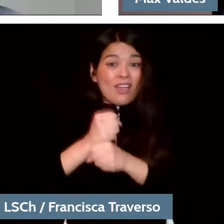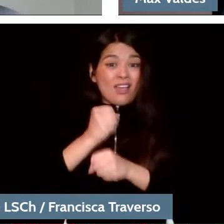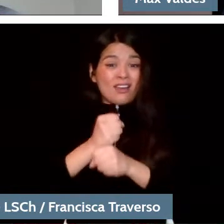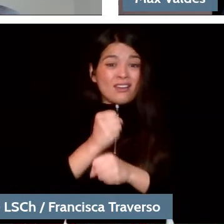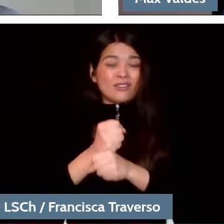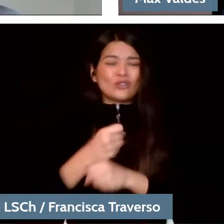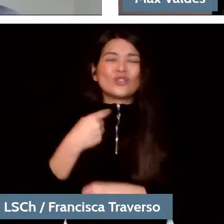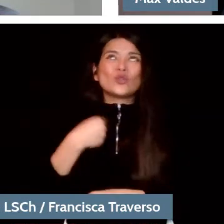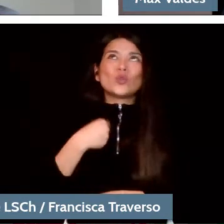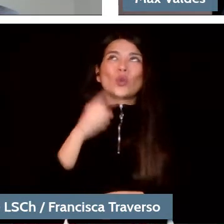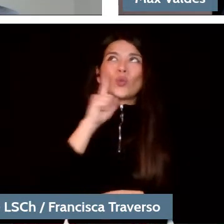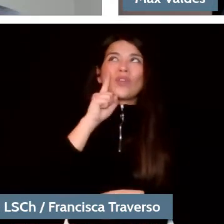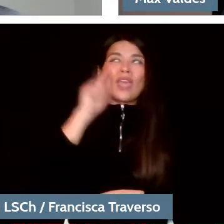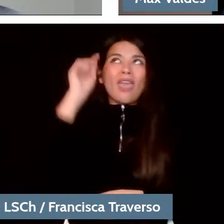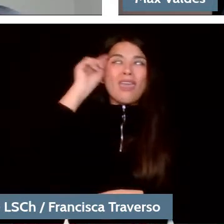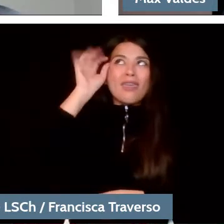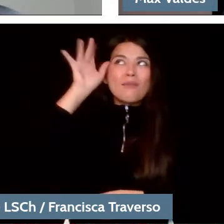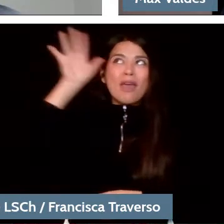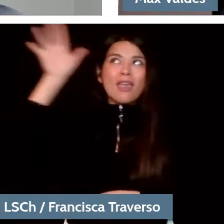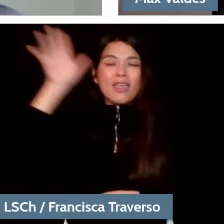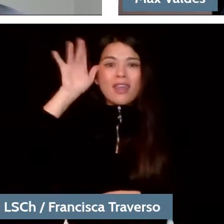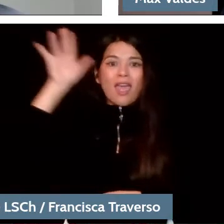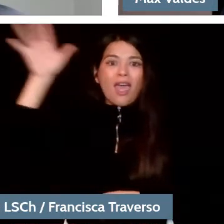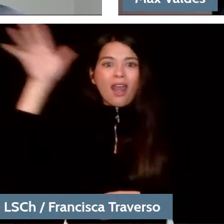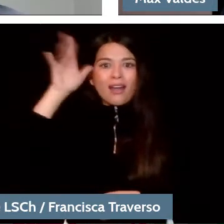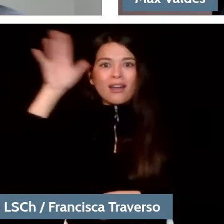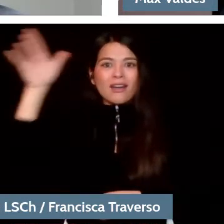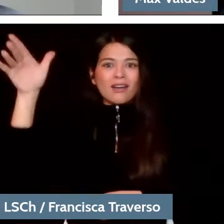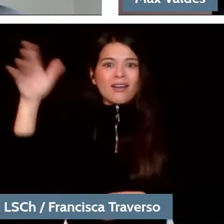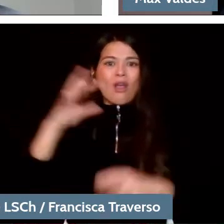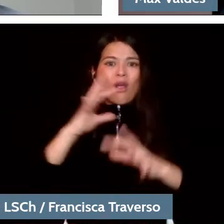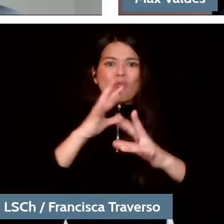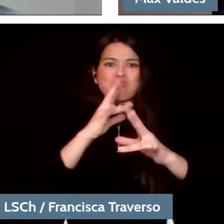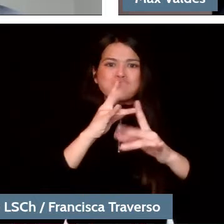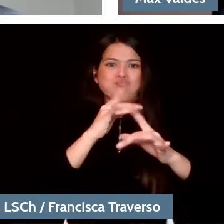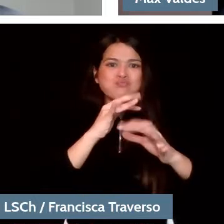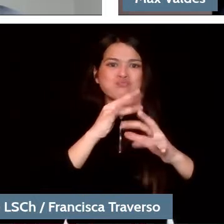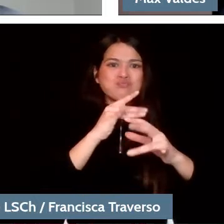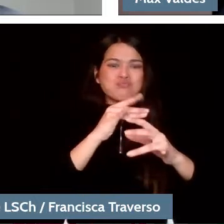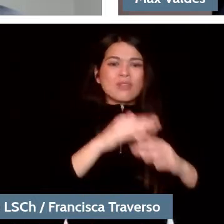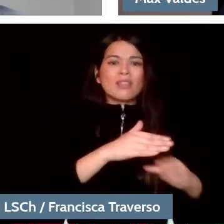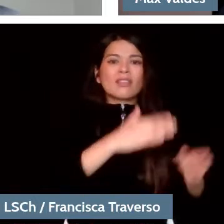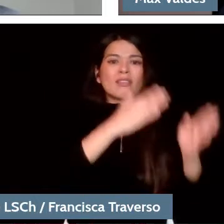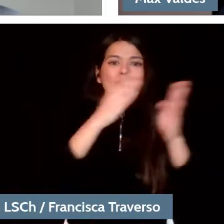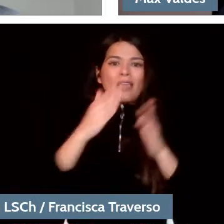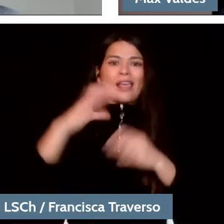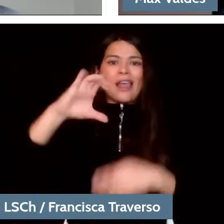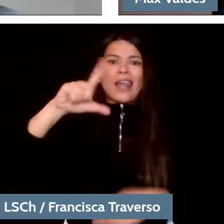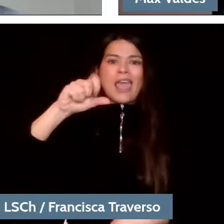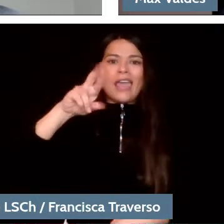a season starting with two clarinets and continue with two flutes and little by little we began to increase the groups,